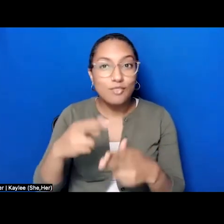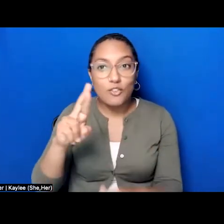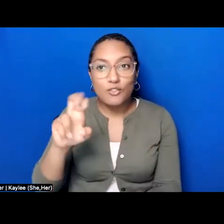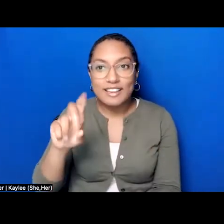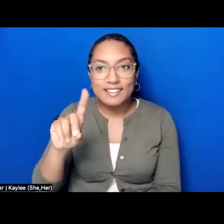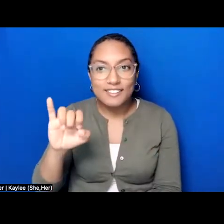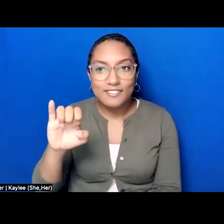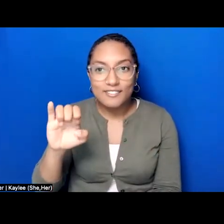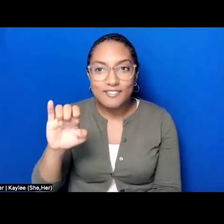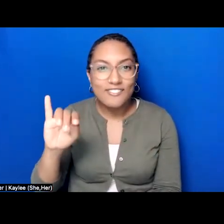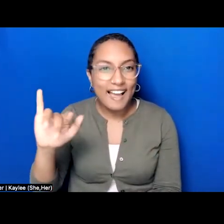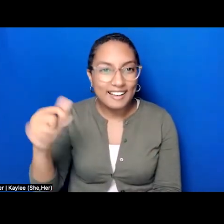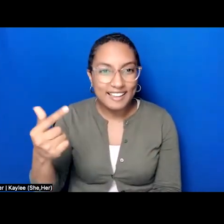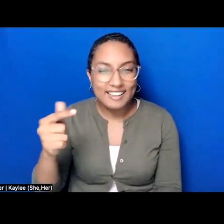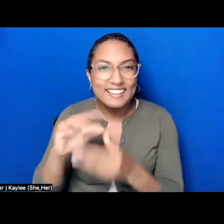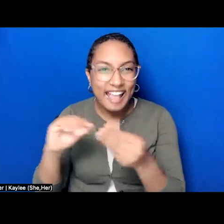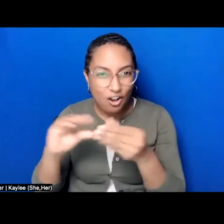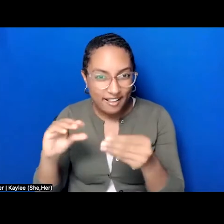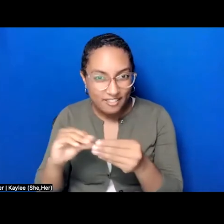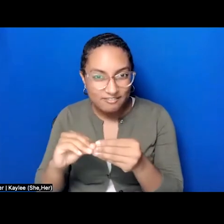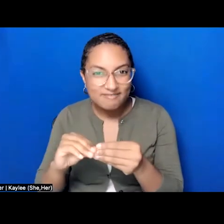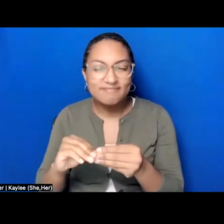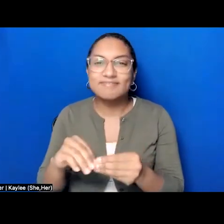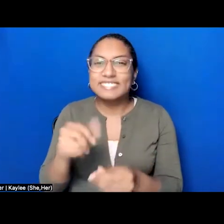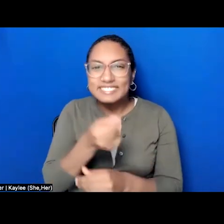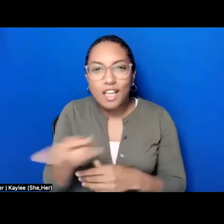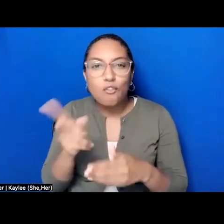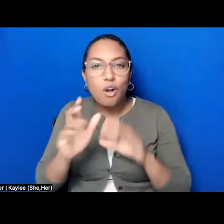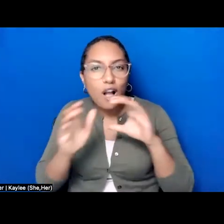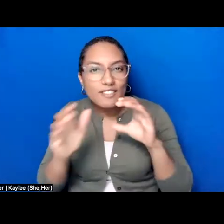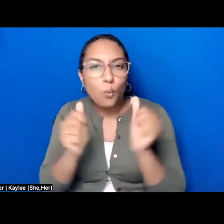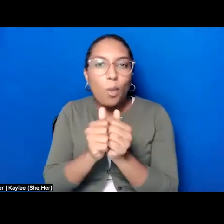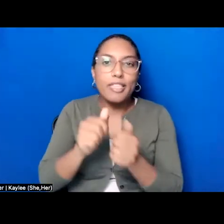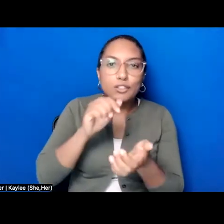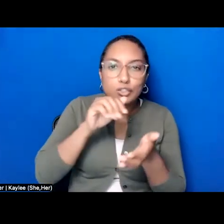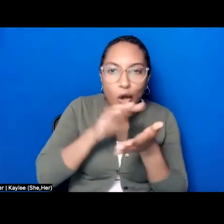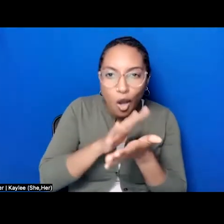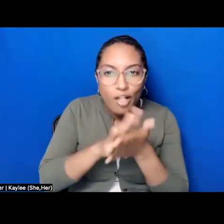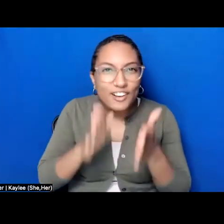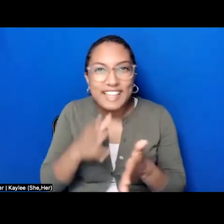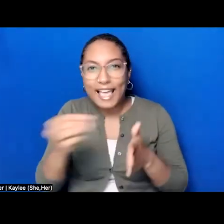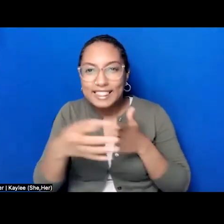series of conversations with scholars and leaders in the cultural sector. I'm Deborah Schwartz,